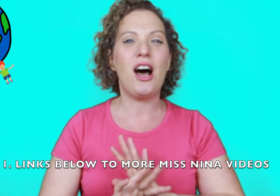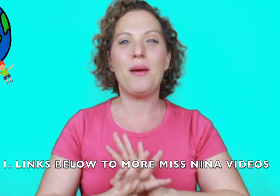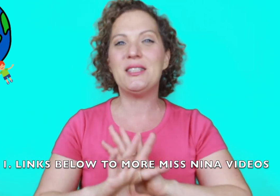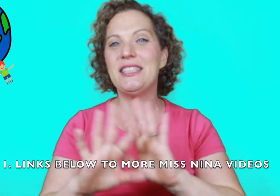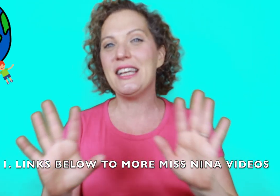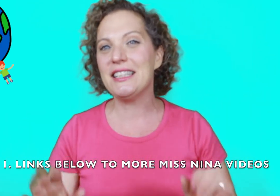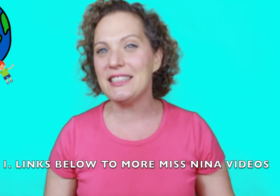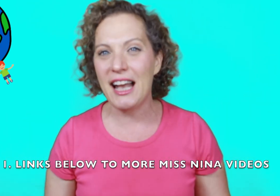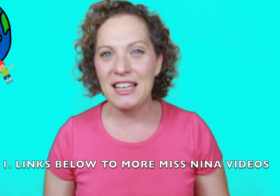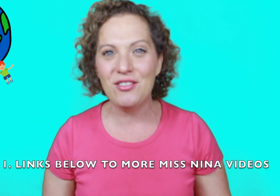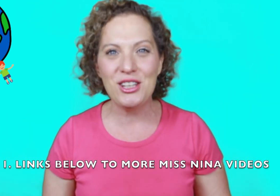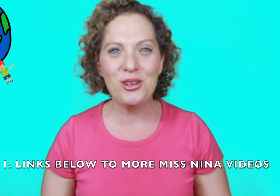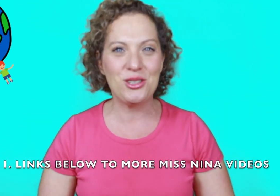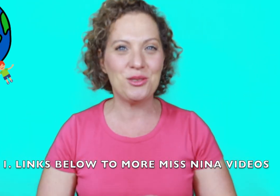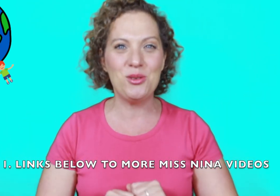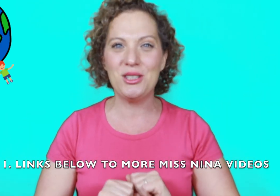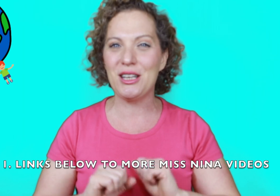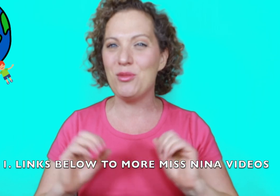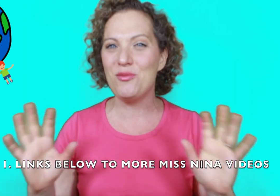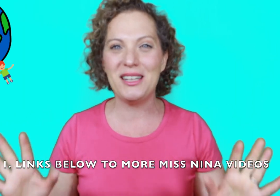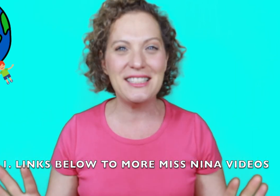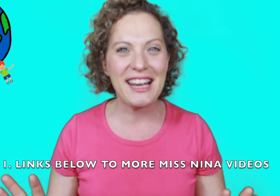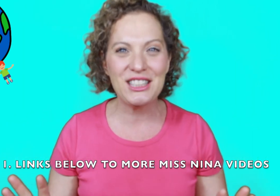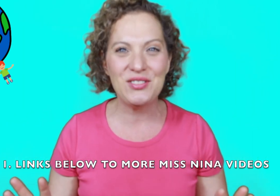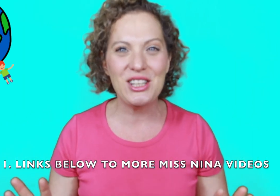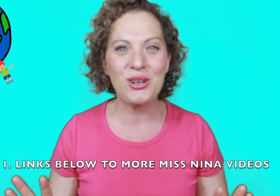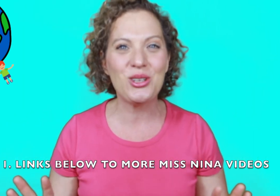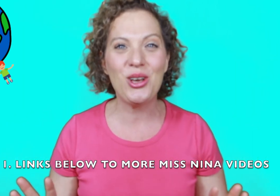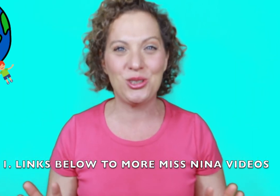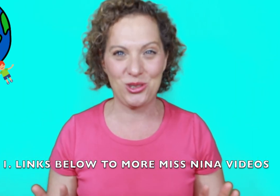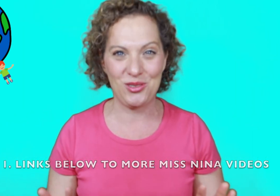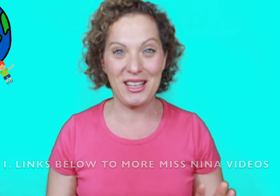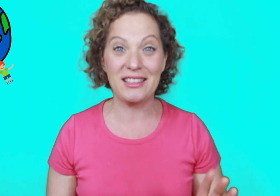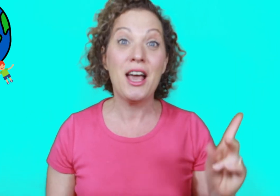um singing and signing videos there's music and movement and dance videos all sorts of things